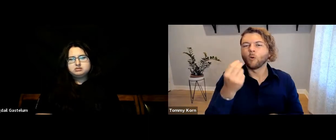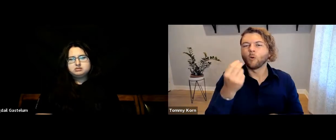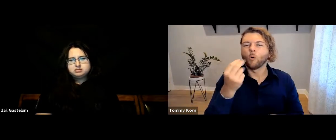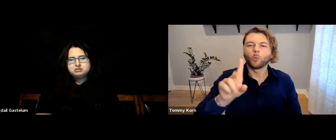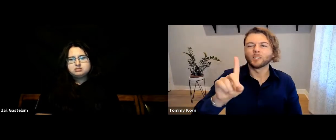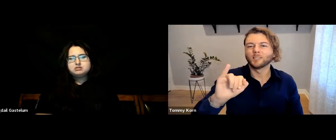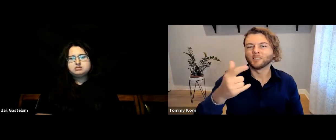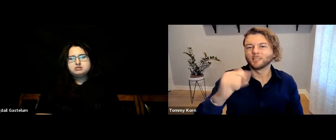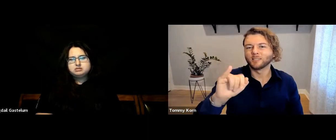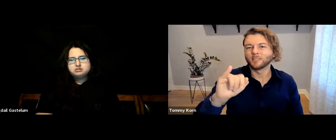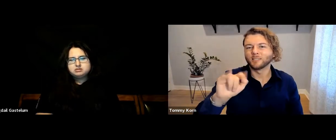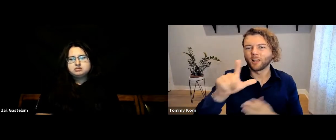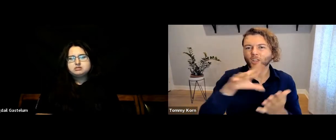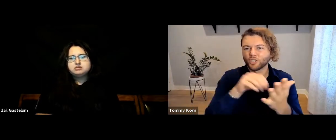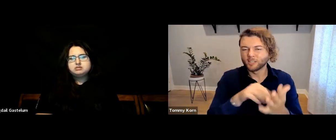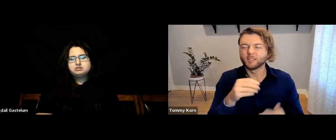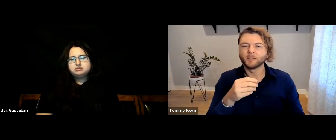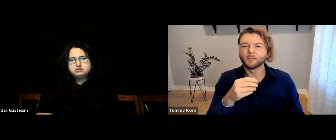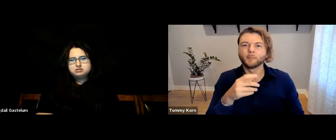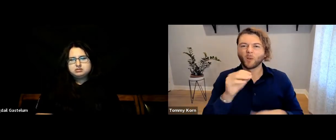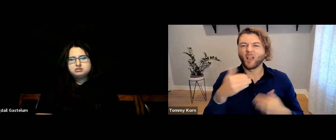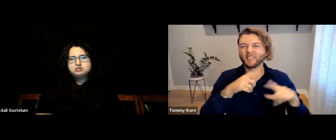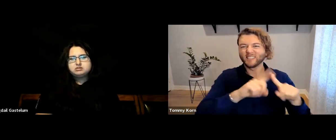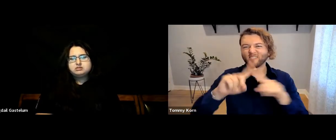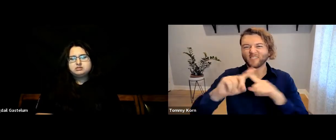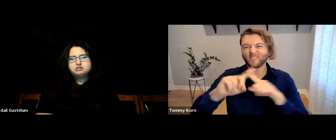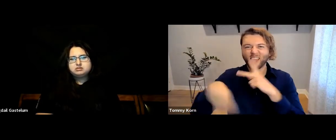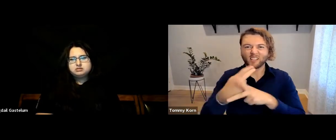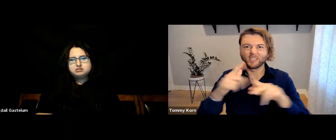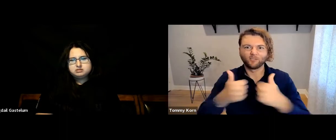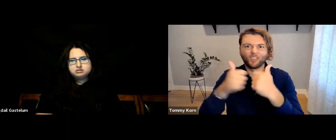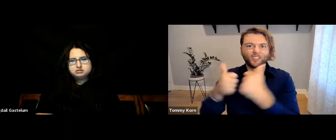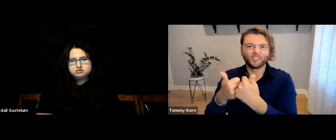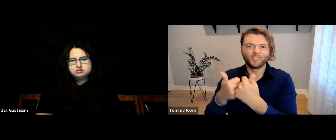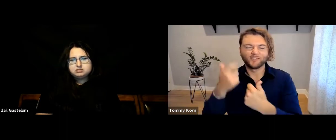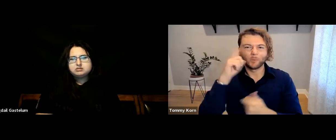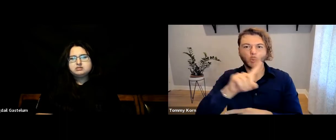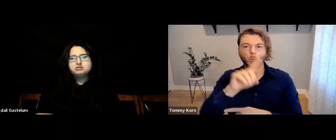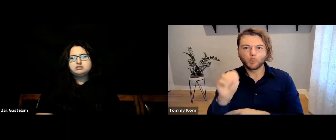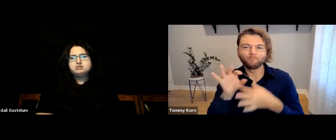or through digital learning. It’s one of the various challenges that we have with online education